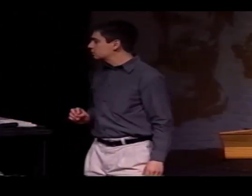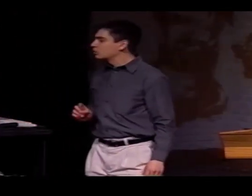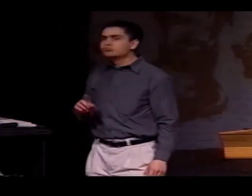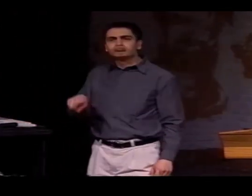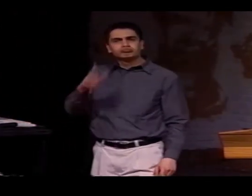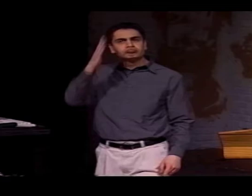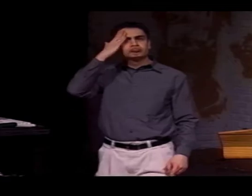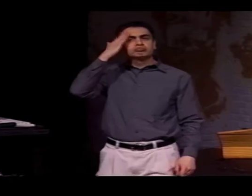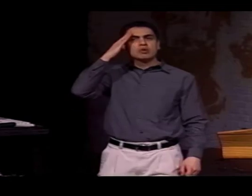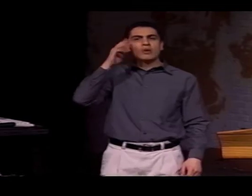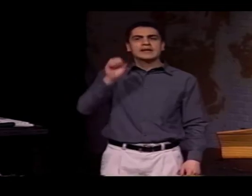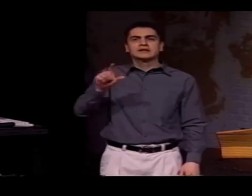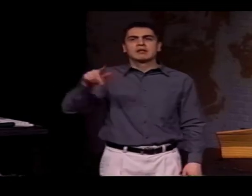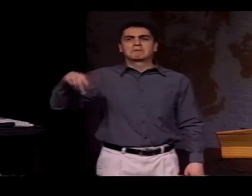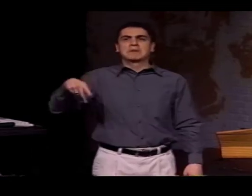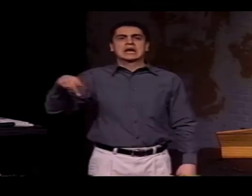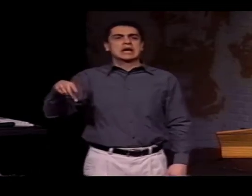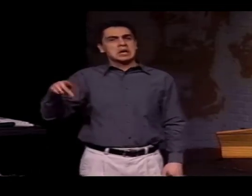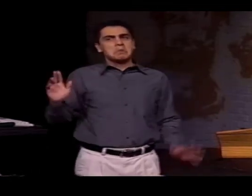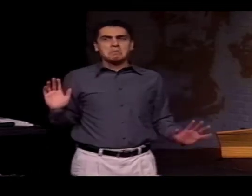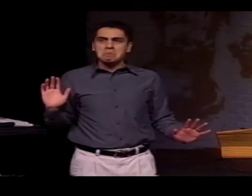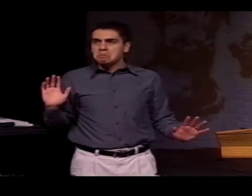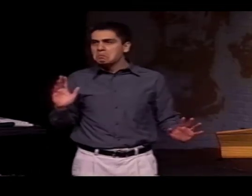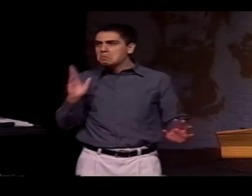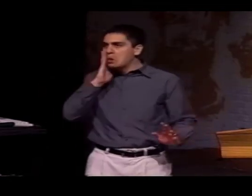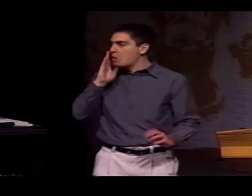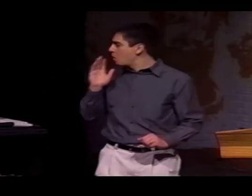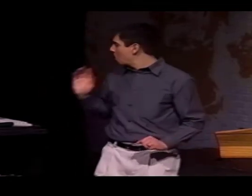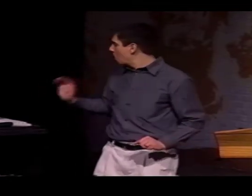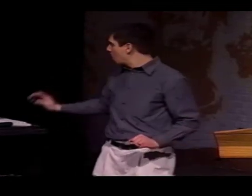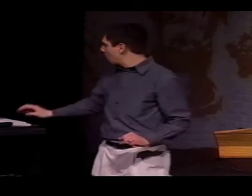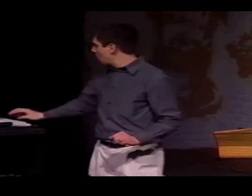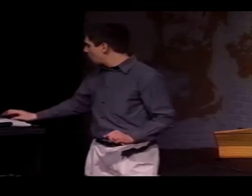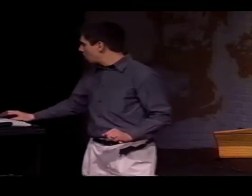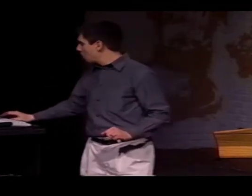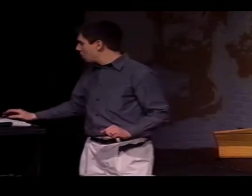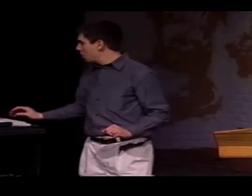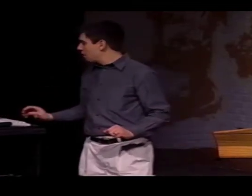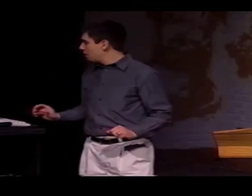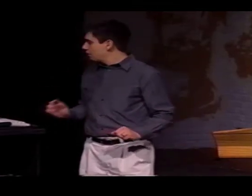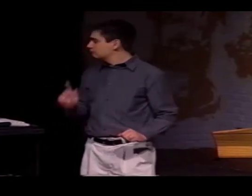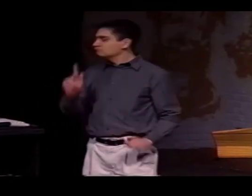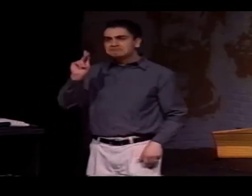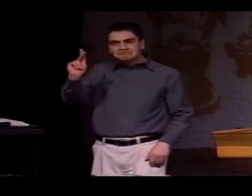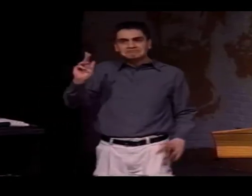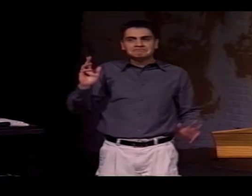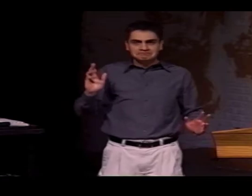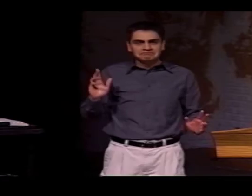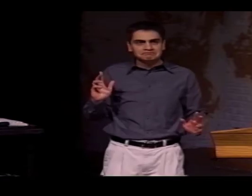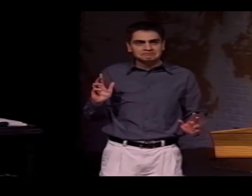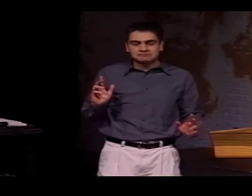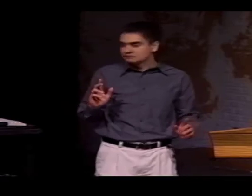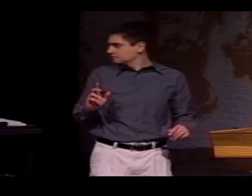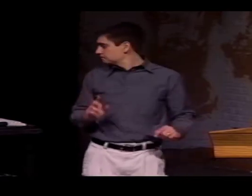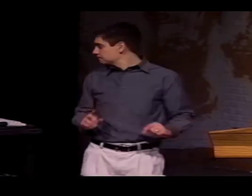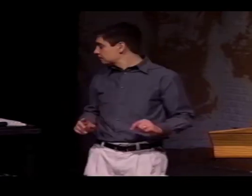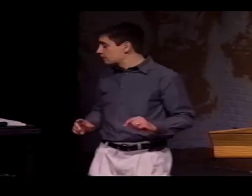IN AMERICAN SIGN LANGUAGE, YOU'RE FAMILIAR WITH THE LETTER "P" AND THE LETTER "K."